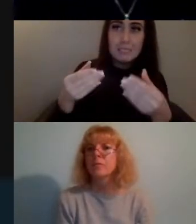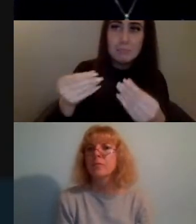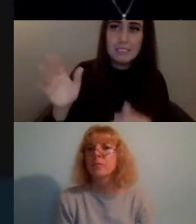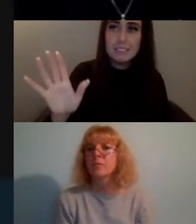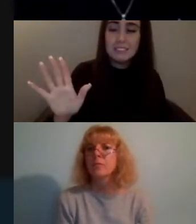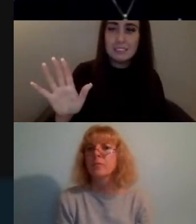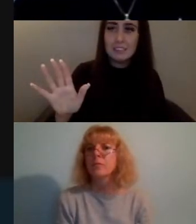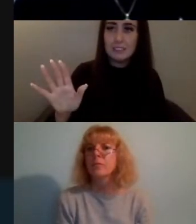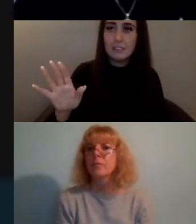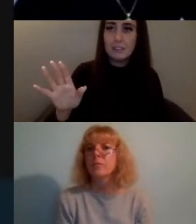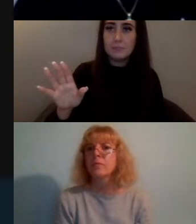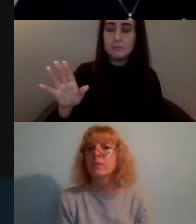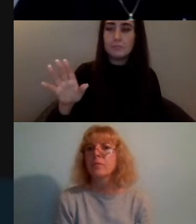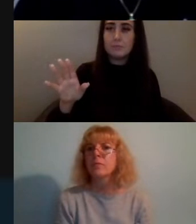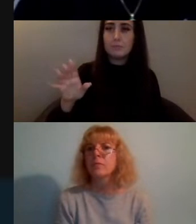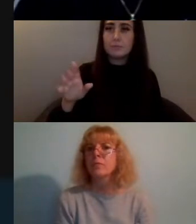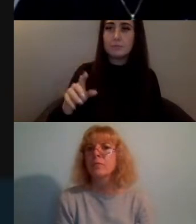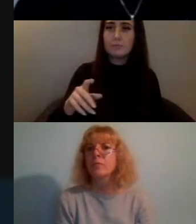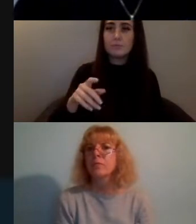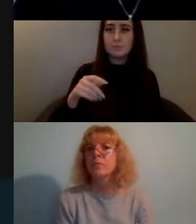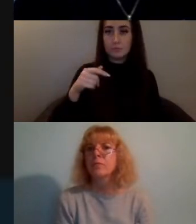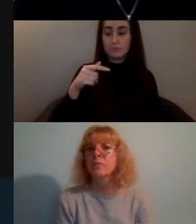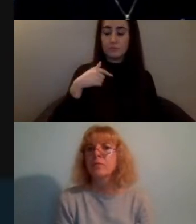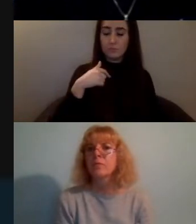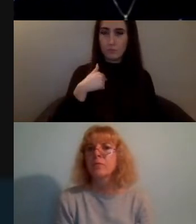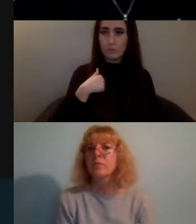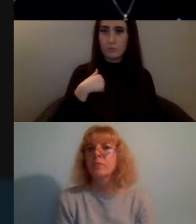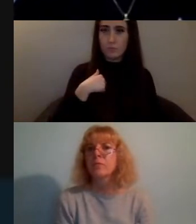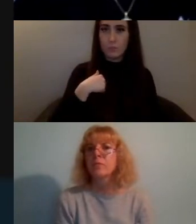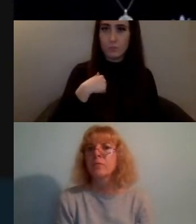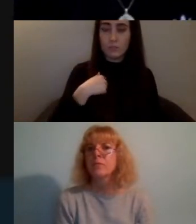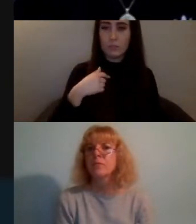can we beat the algorithm or is censorship just inevitable?